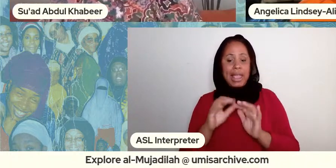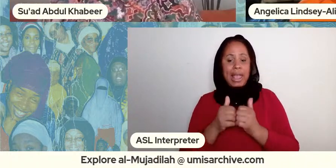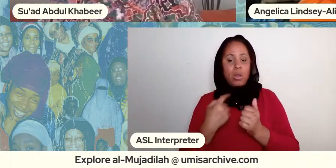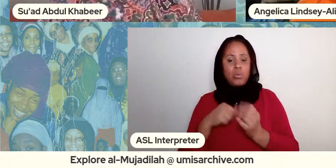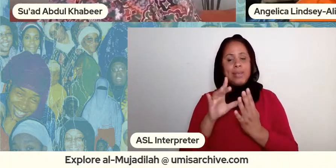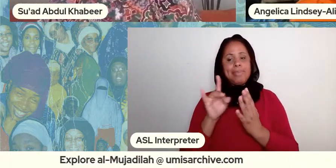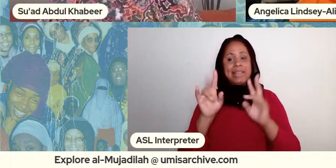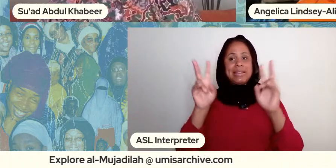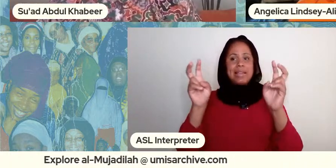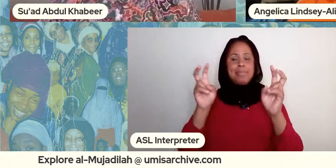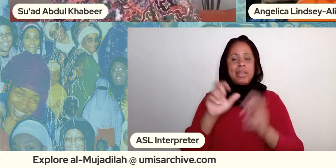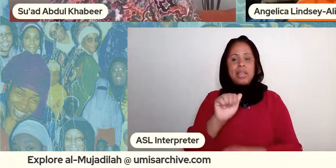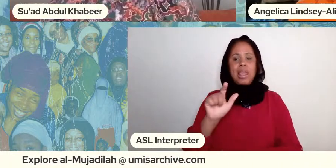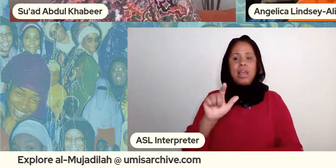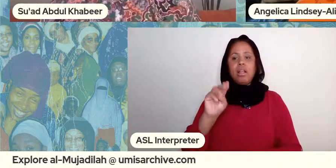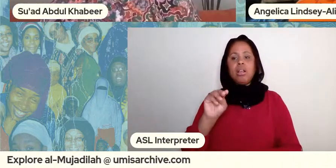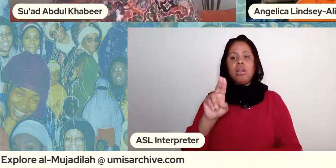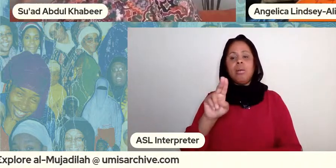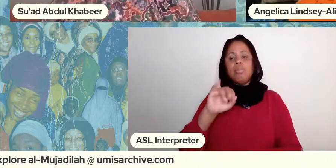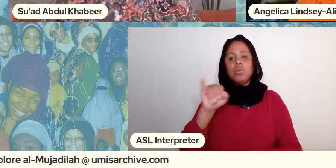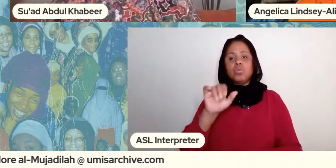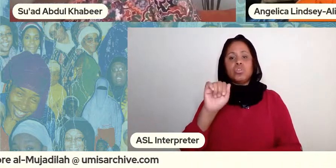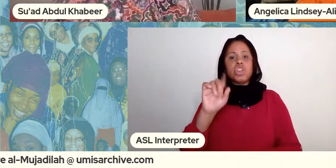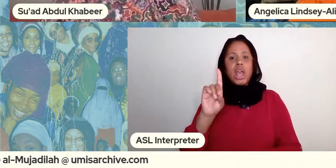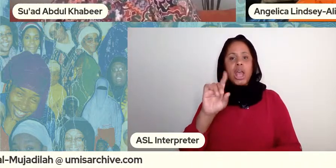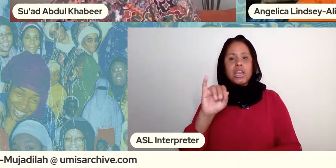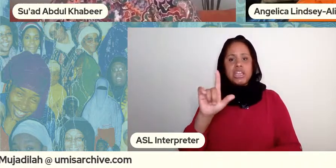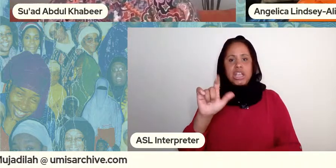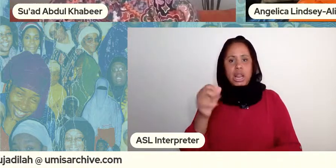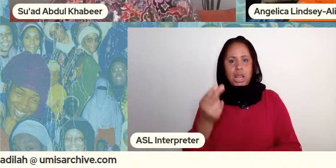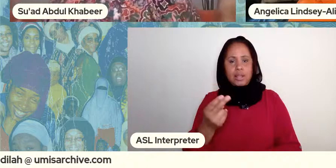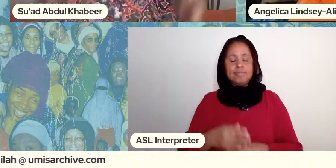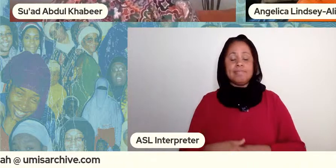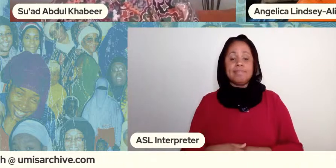a quick performance um piece that i wrote and recorded and then we're going to get into the